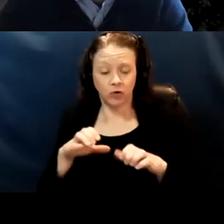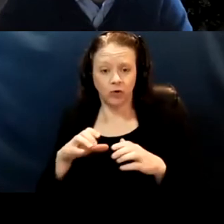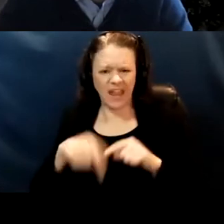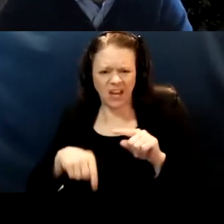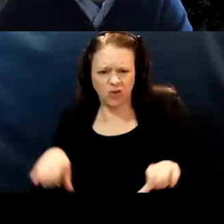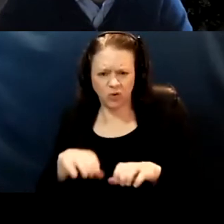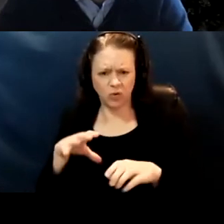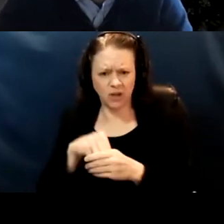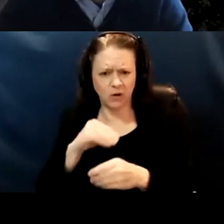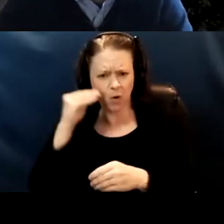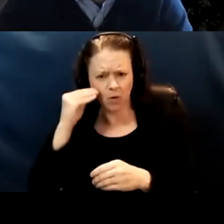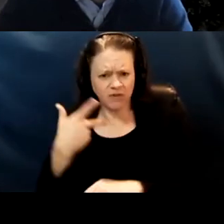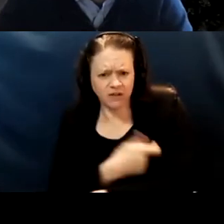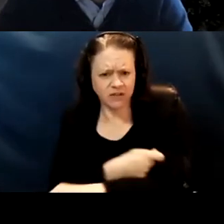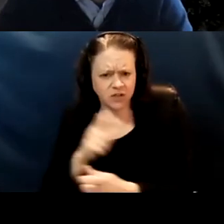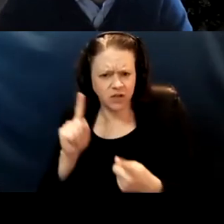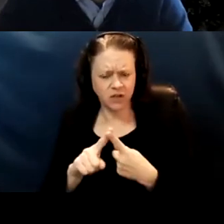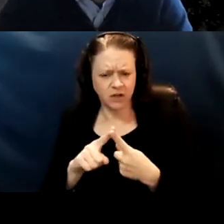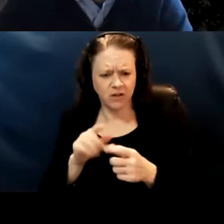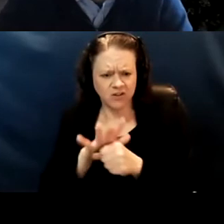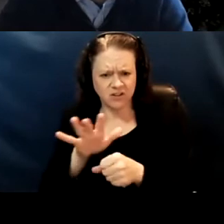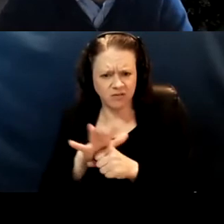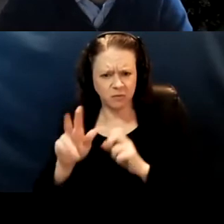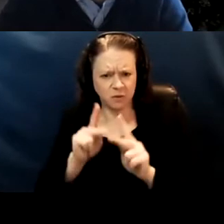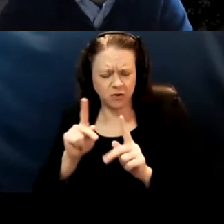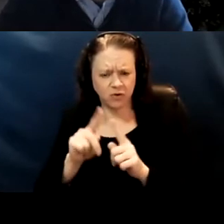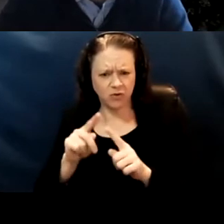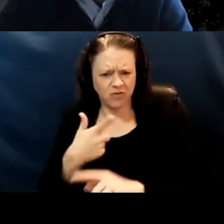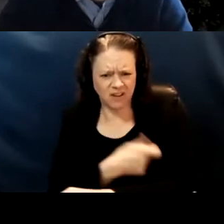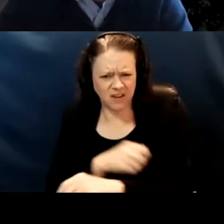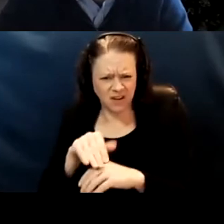there's a enough people to vaccinate at homes? What did you hear there?